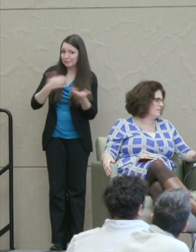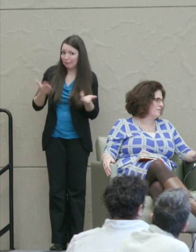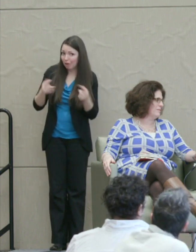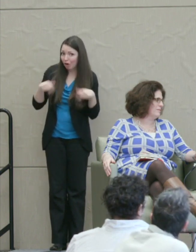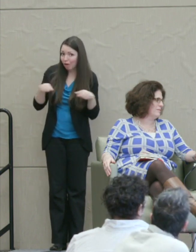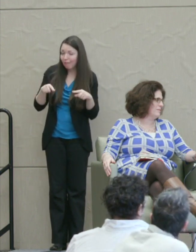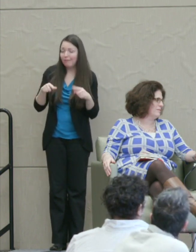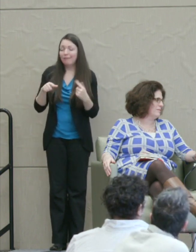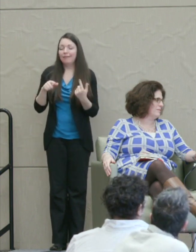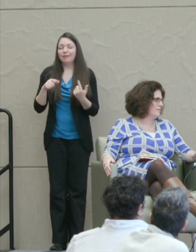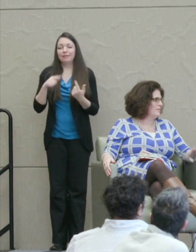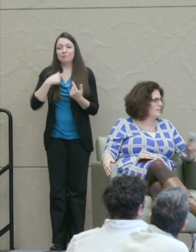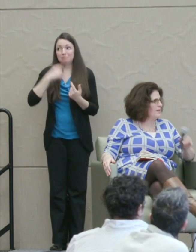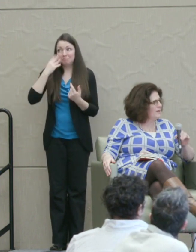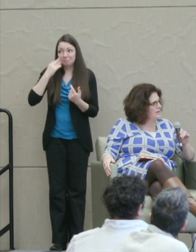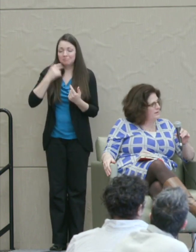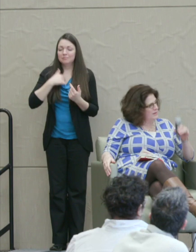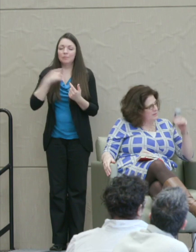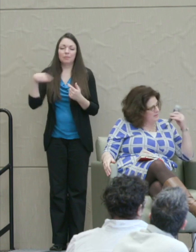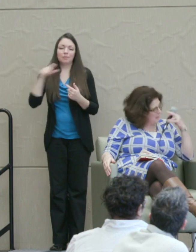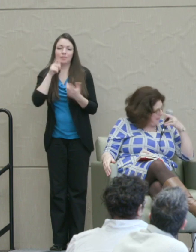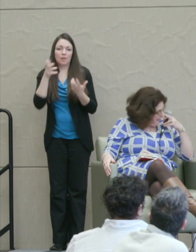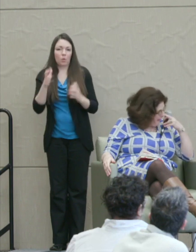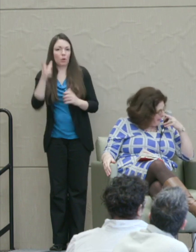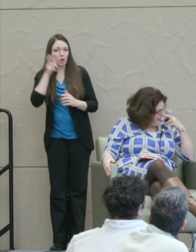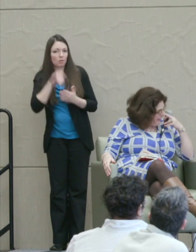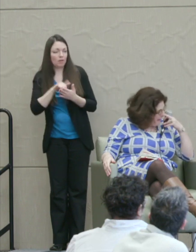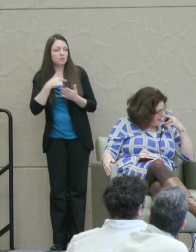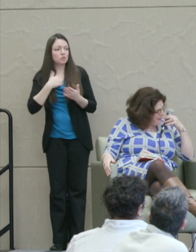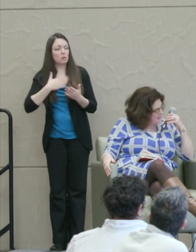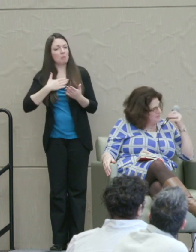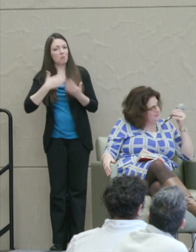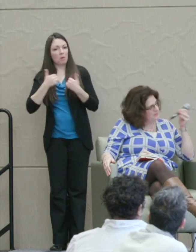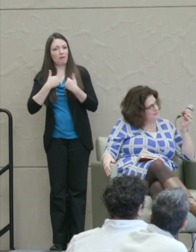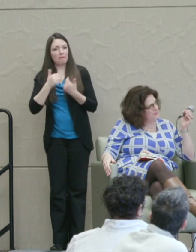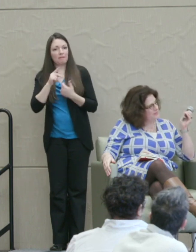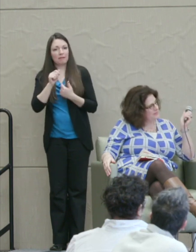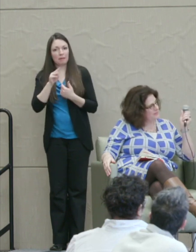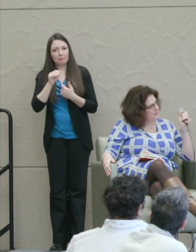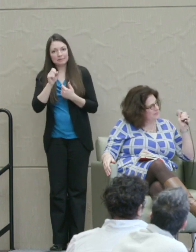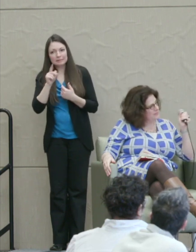So I'm glad you have Chemerinsky coming in and he'll have a lot of good things to say about that.